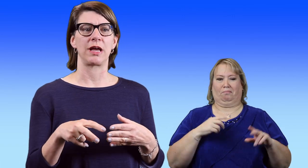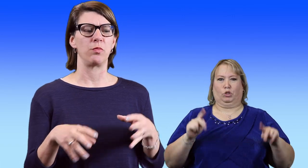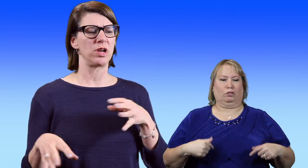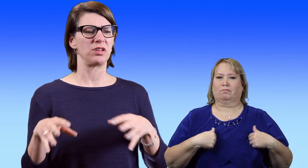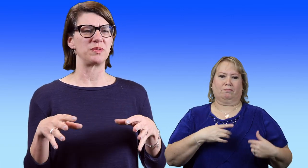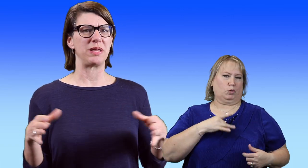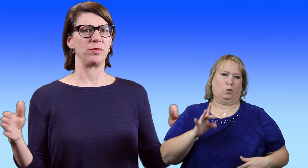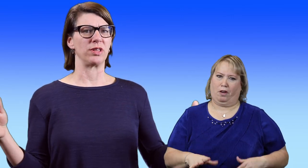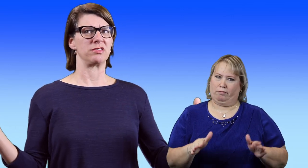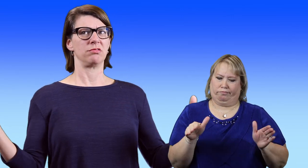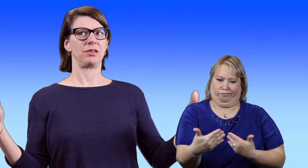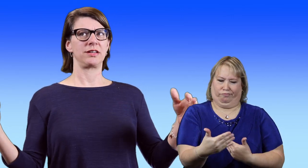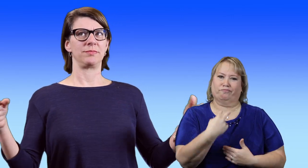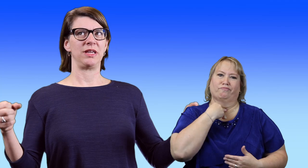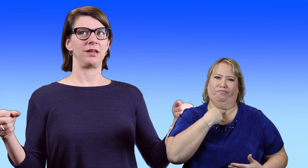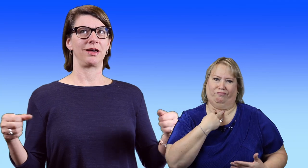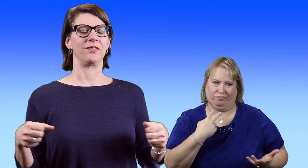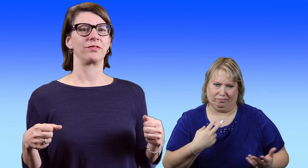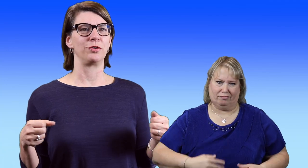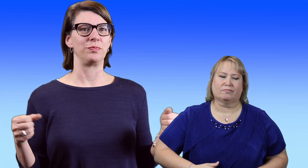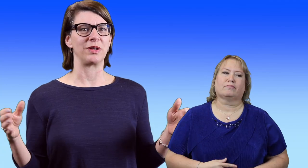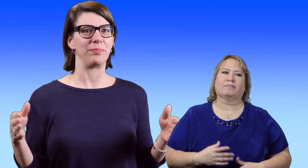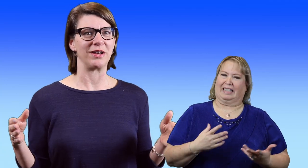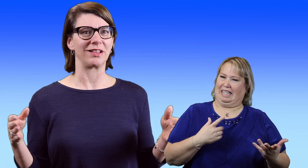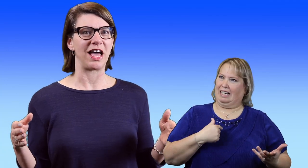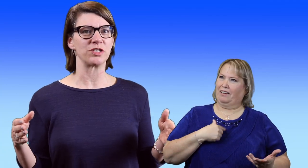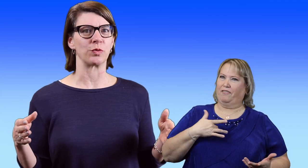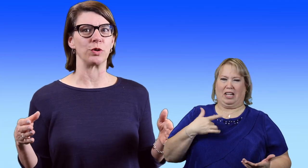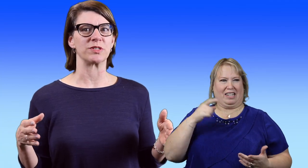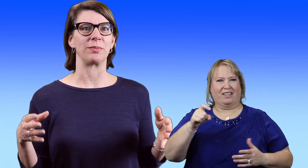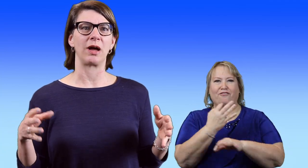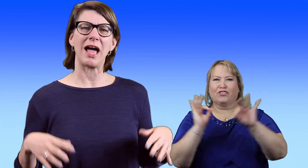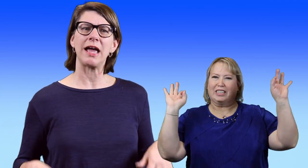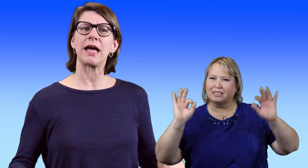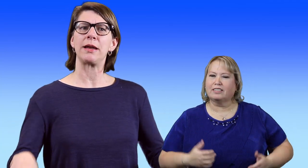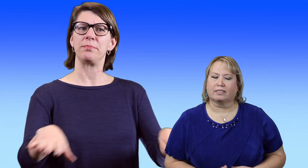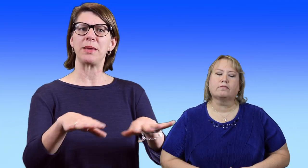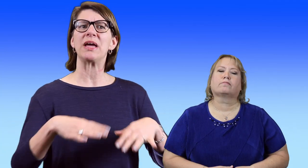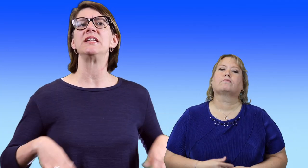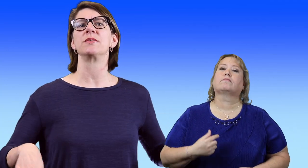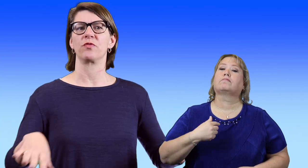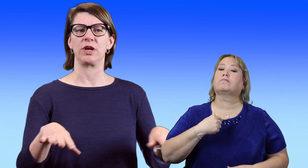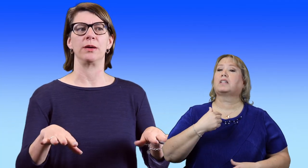I'm one of the those people that don't like to be kind of cooped up in a classroom. So I'm like I kind of -- maybe I need some freedom.